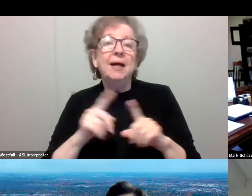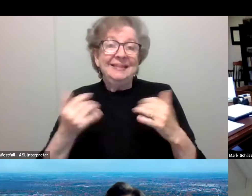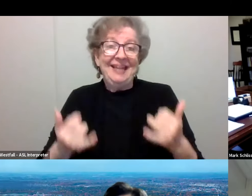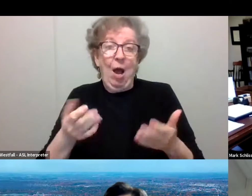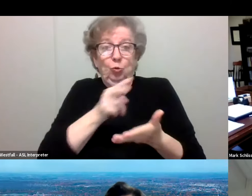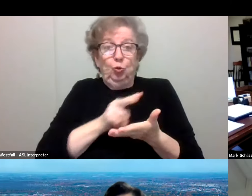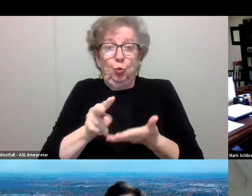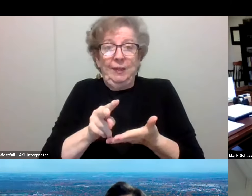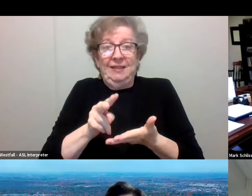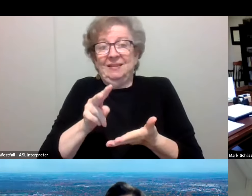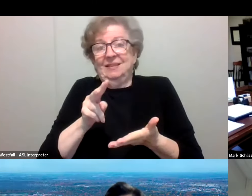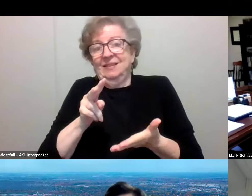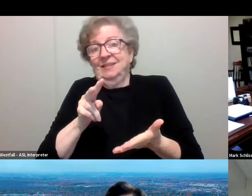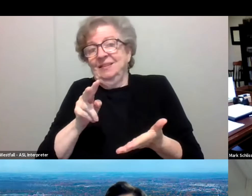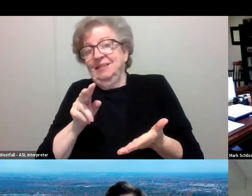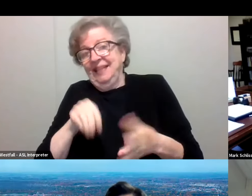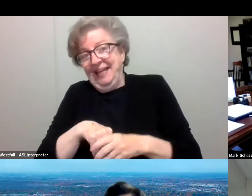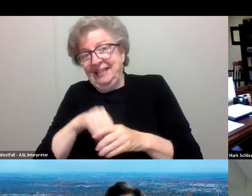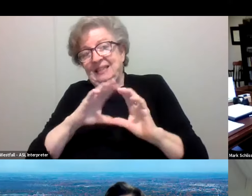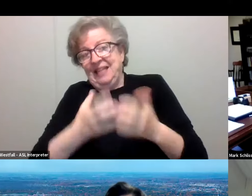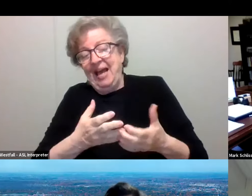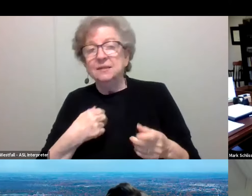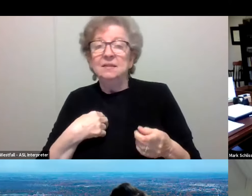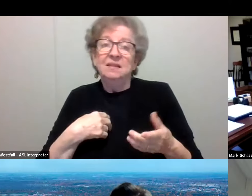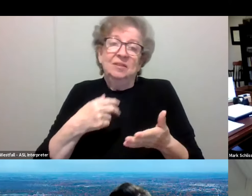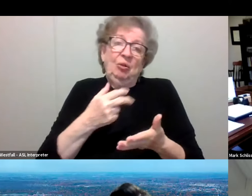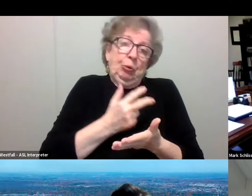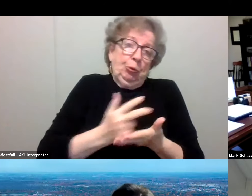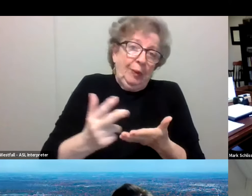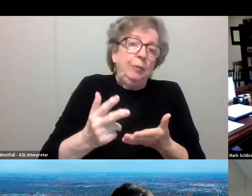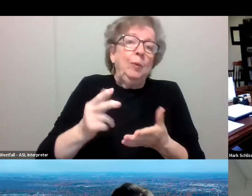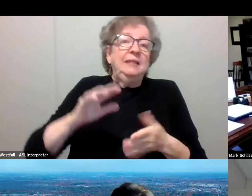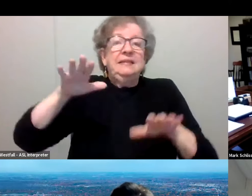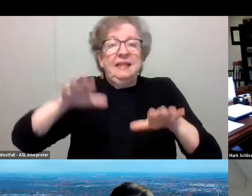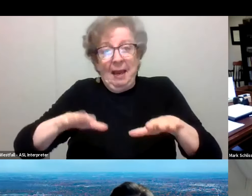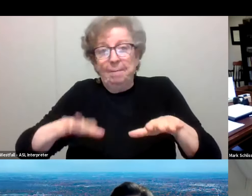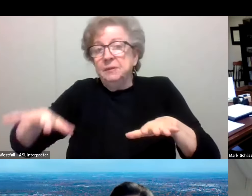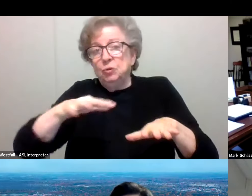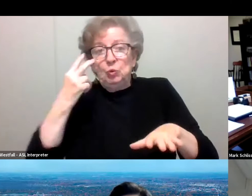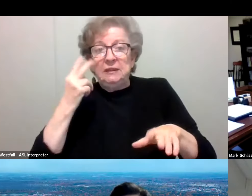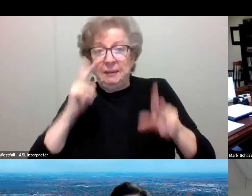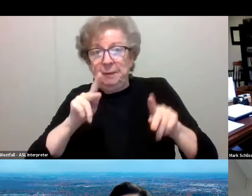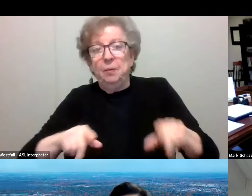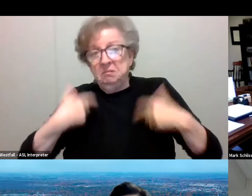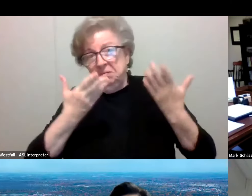three weeks or so of campus really being repopulated. And if you walk around, it largely looks pretty normal socially.